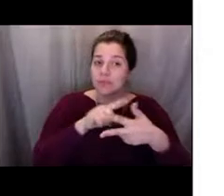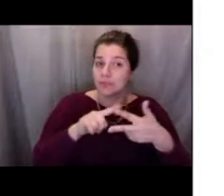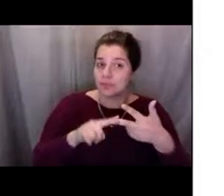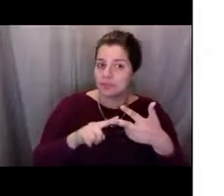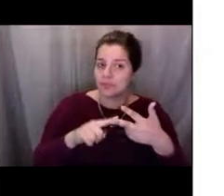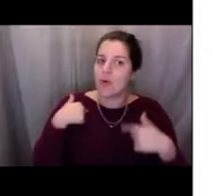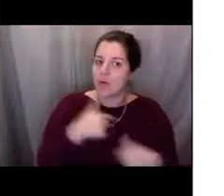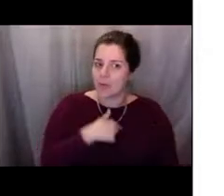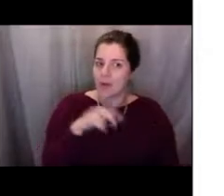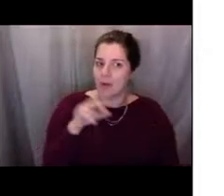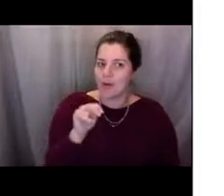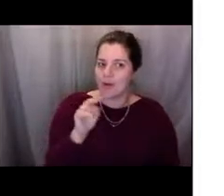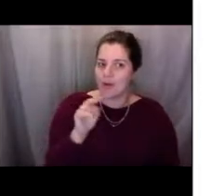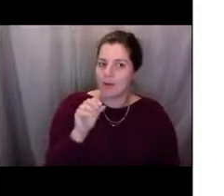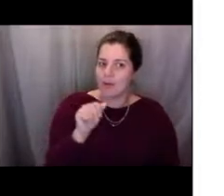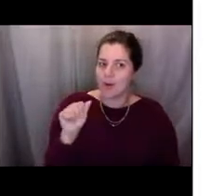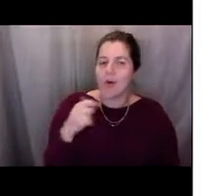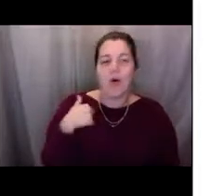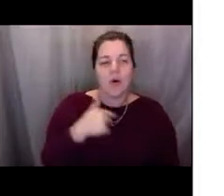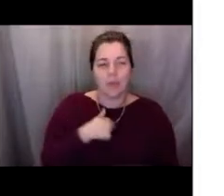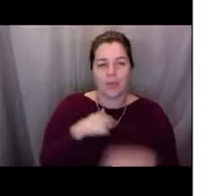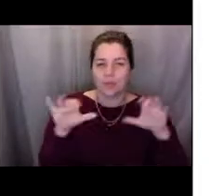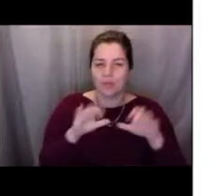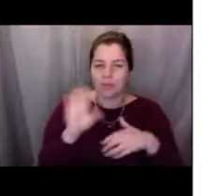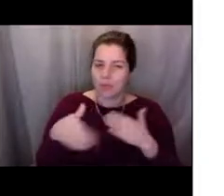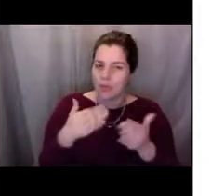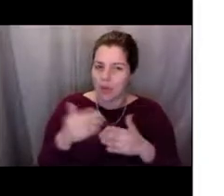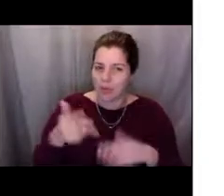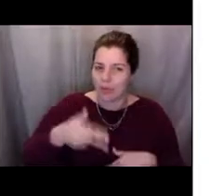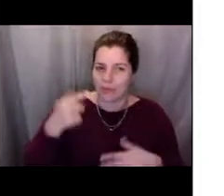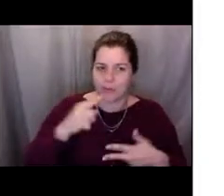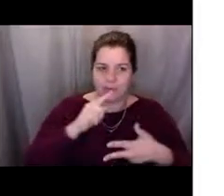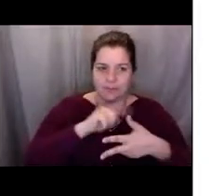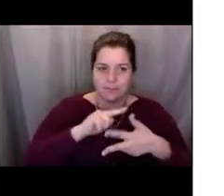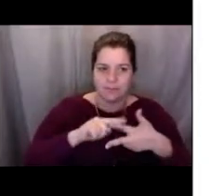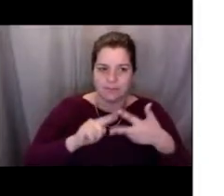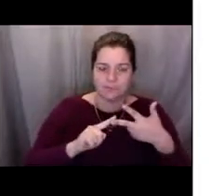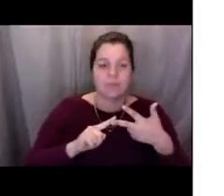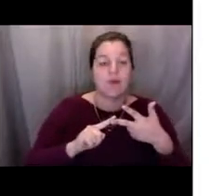of sustainable resource management. So on the science side,